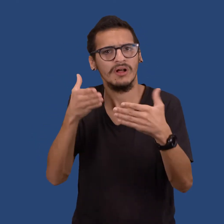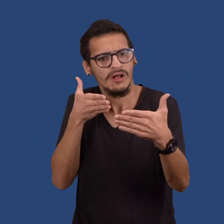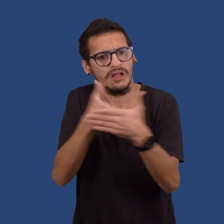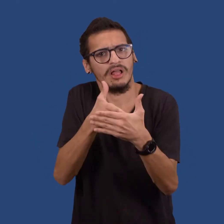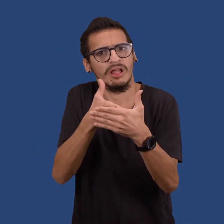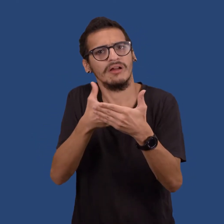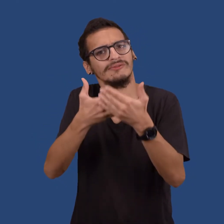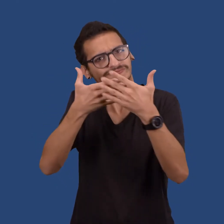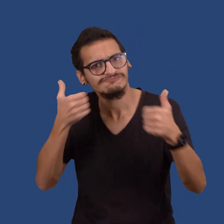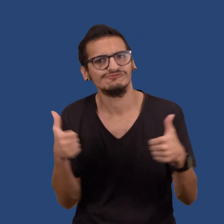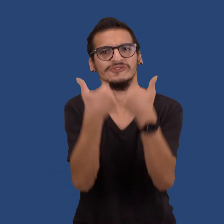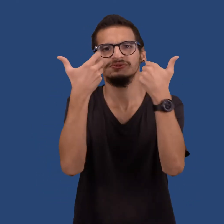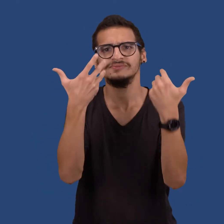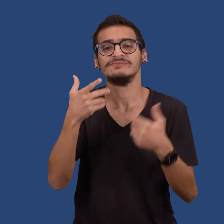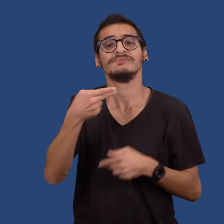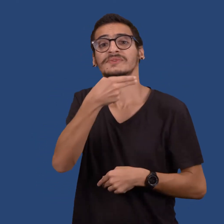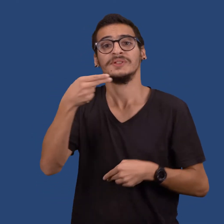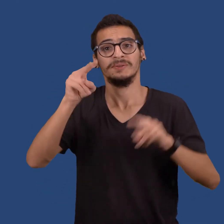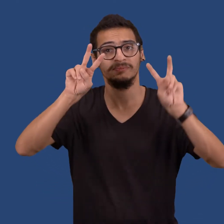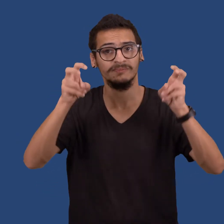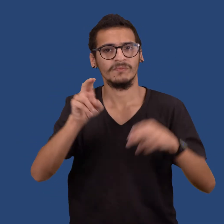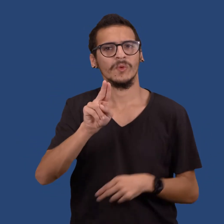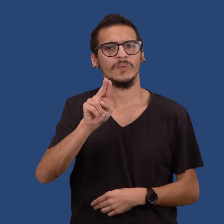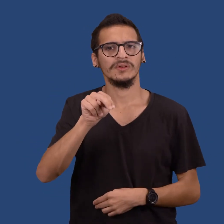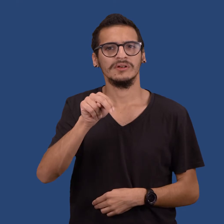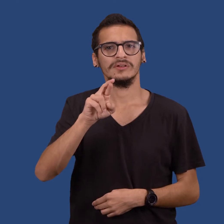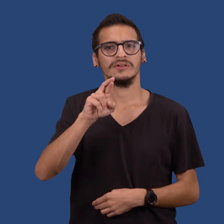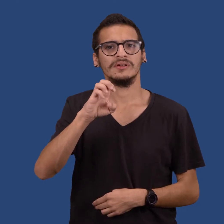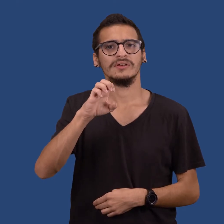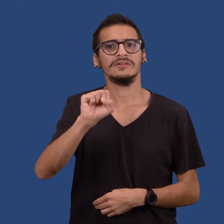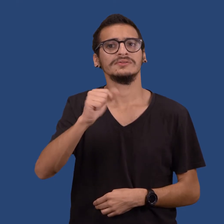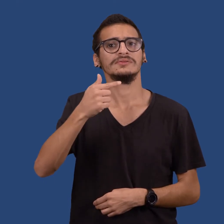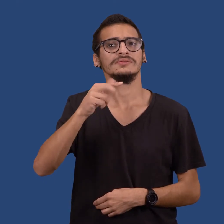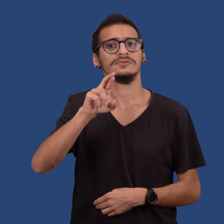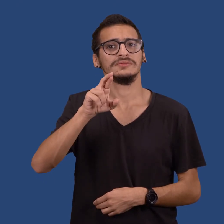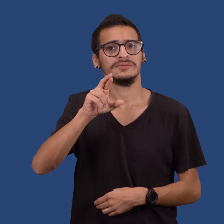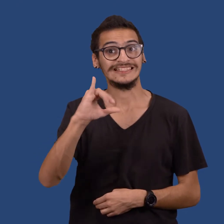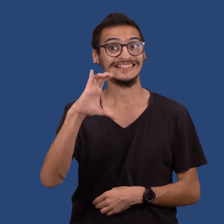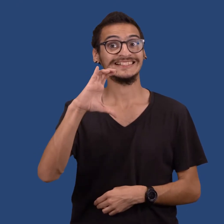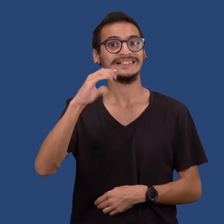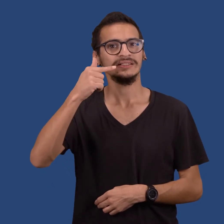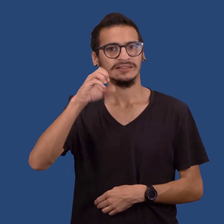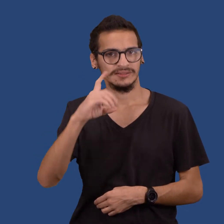for the UnrestrICTed Challenge,